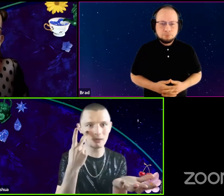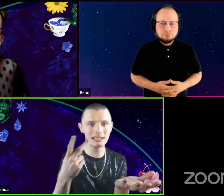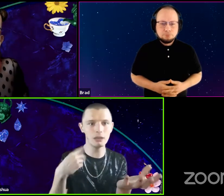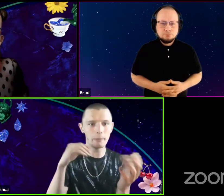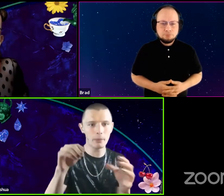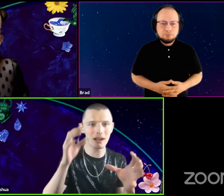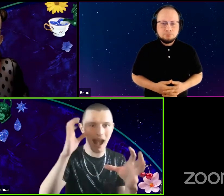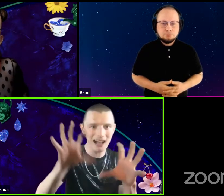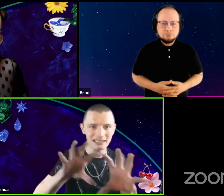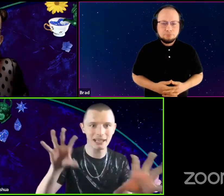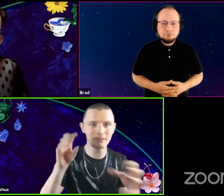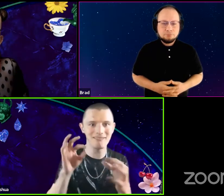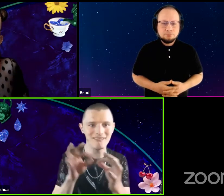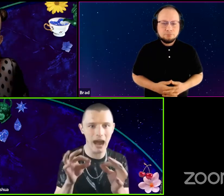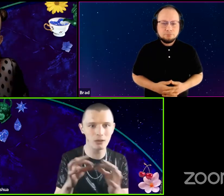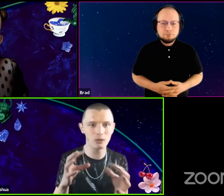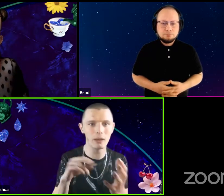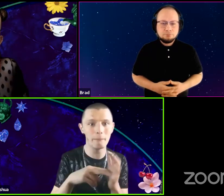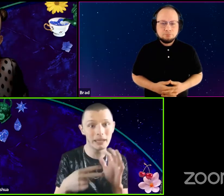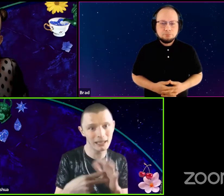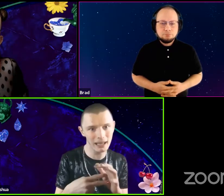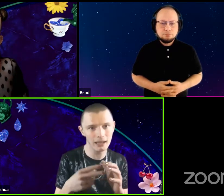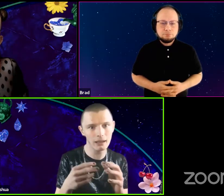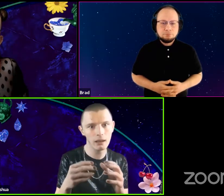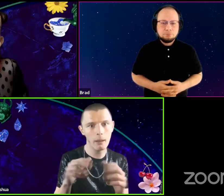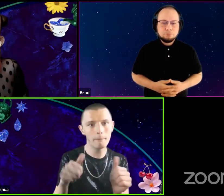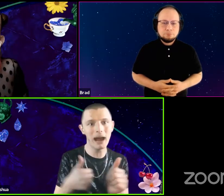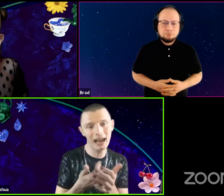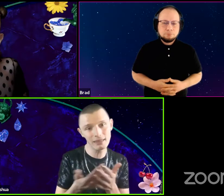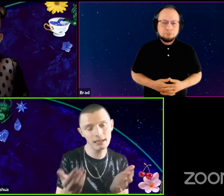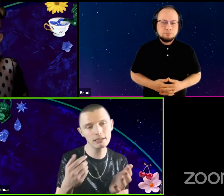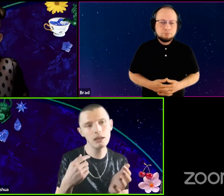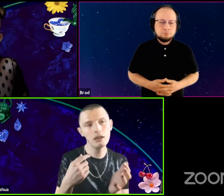we put concepts and value and meaning behind things.